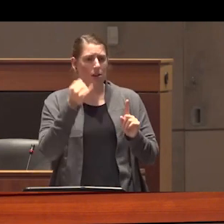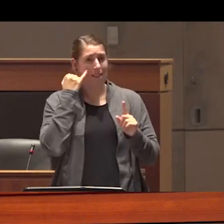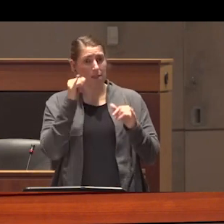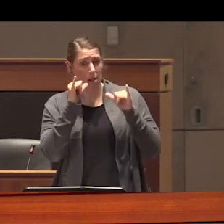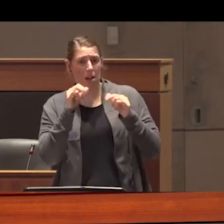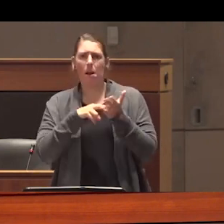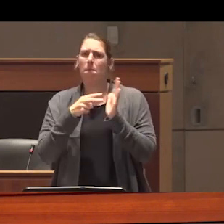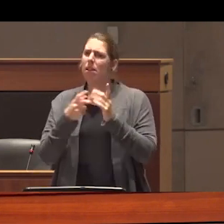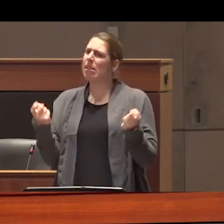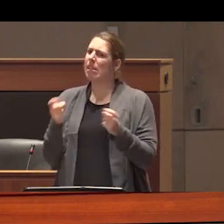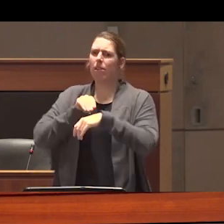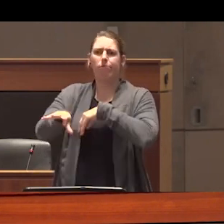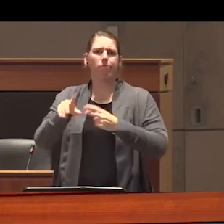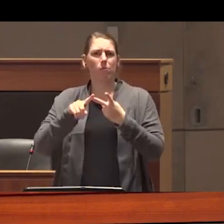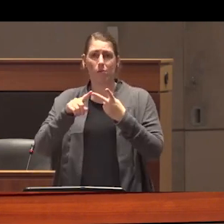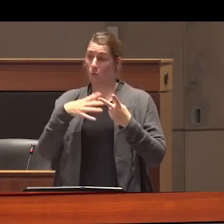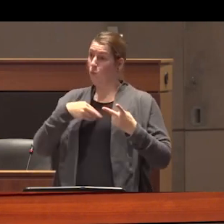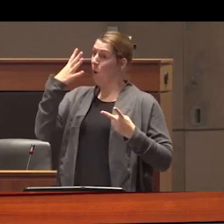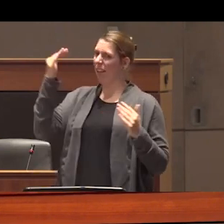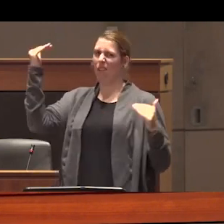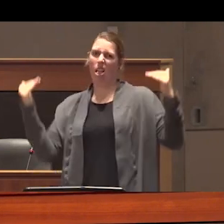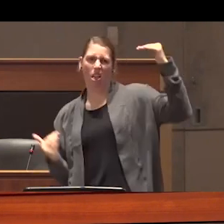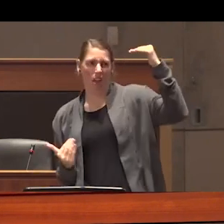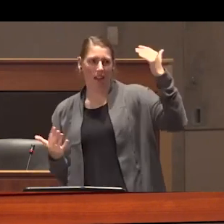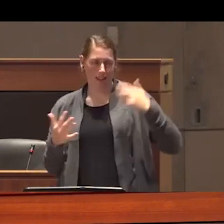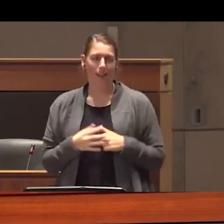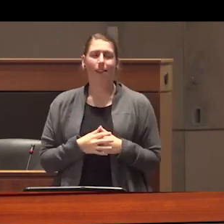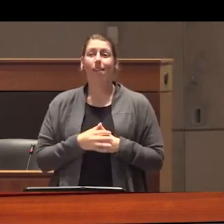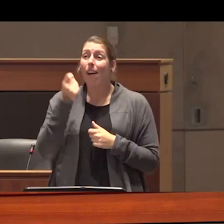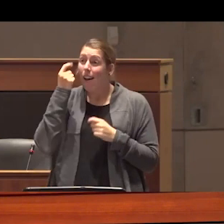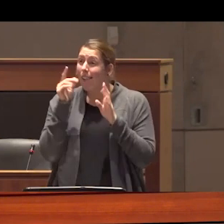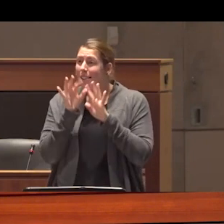social Decay among respectable whites but it is equally important to emphasize that